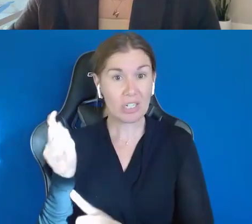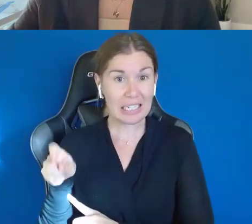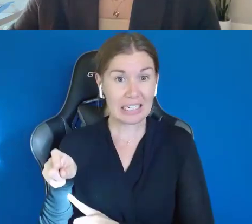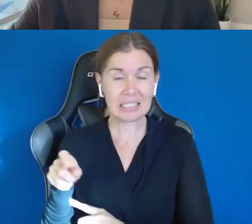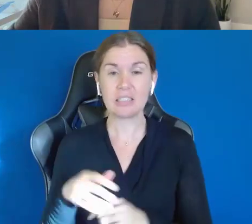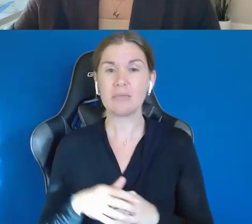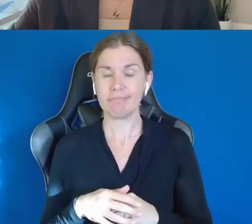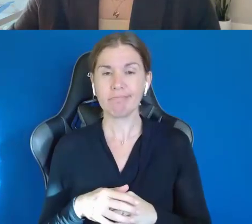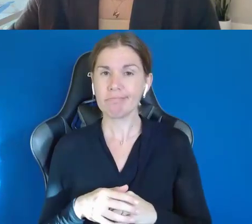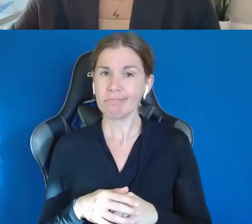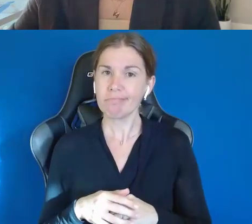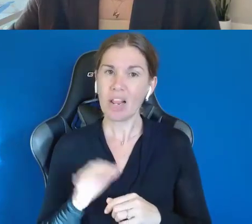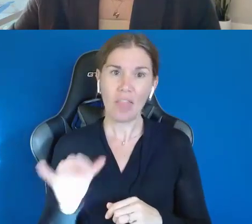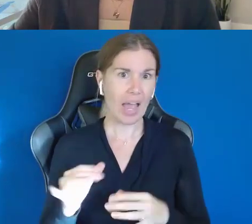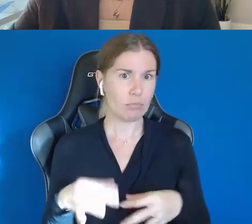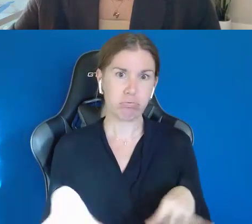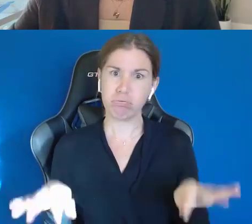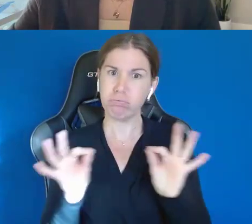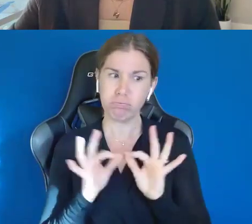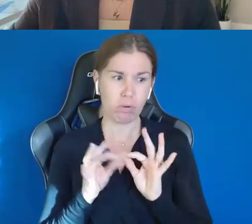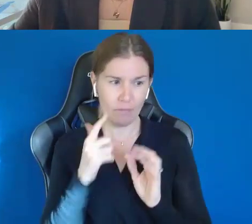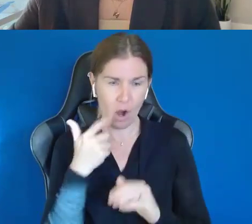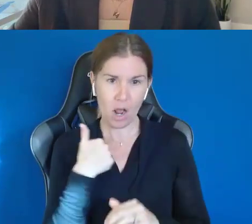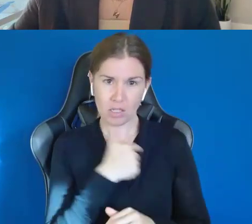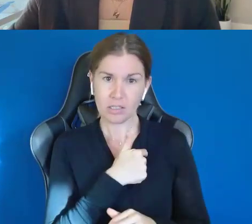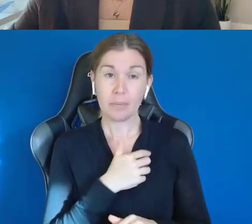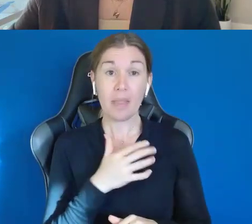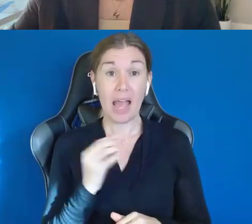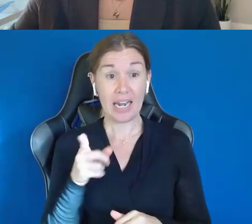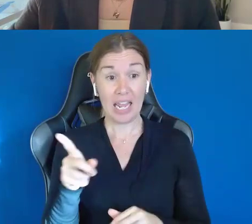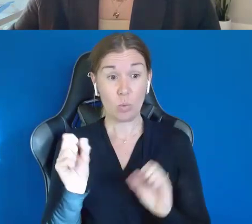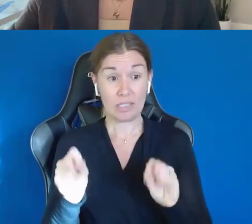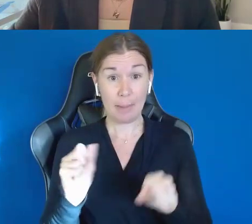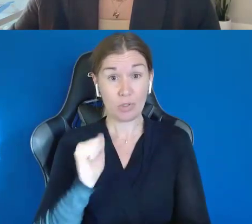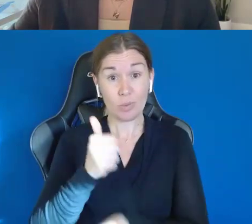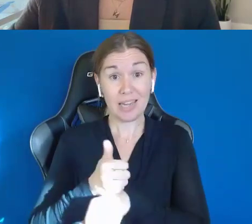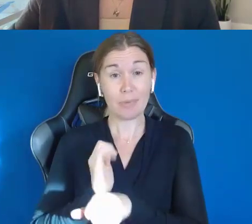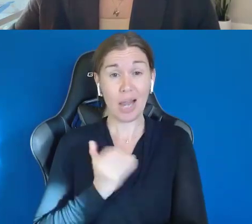So, that was instrumental with us. He was able to establish our LLC, put all that together.